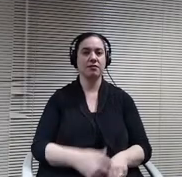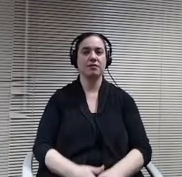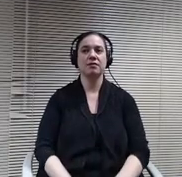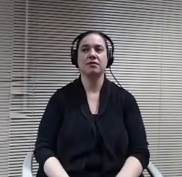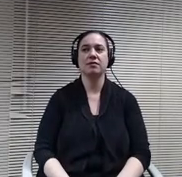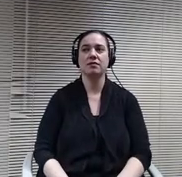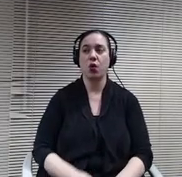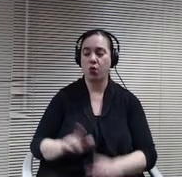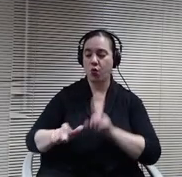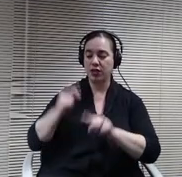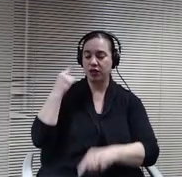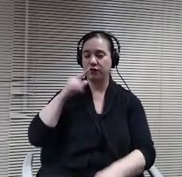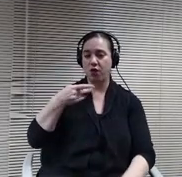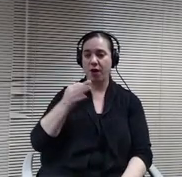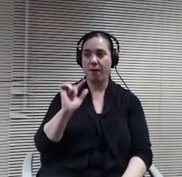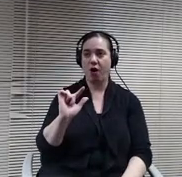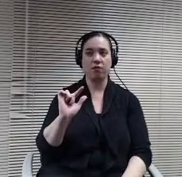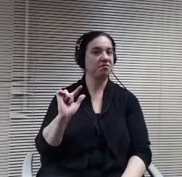Great seeing none. Let's move to A roll call vote.